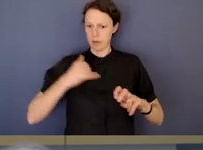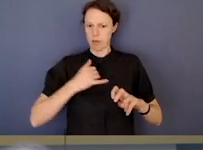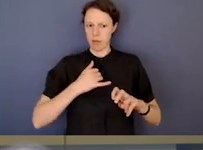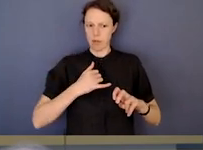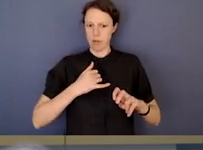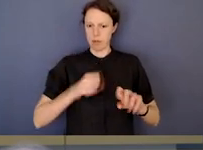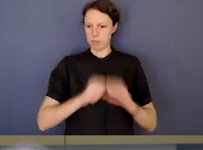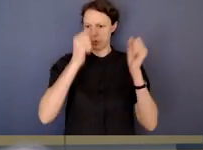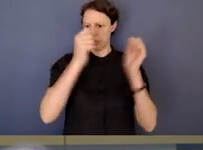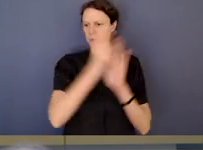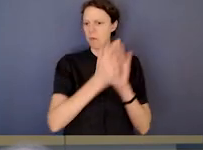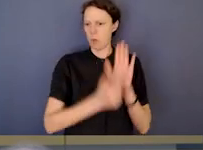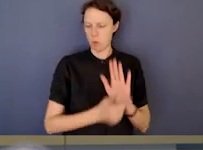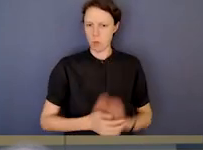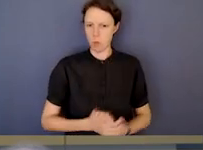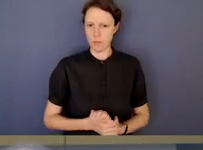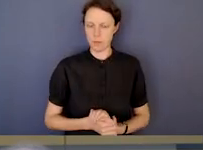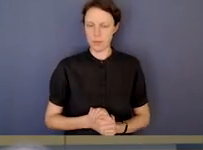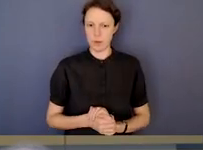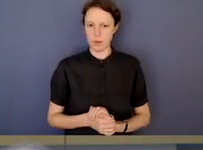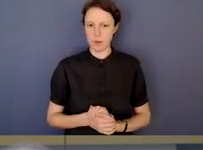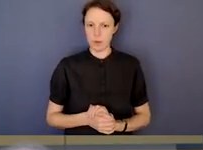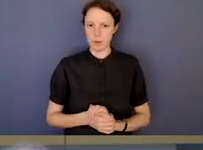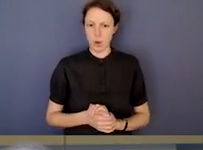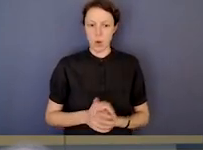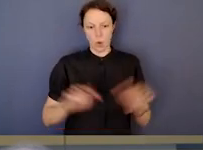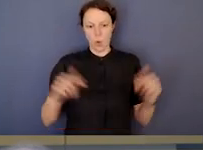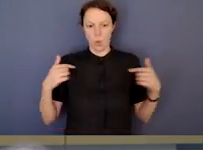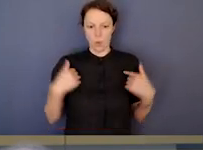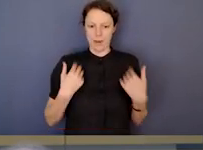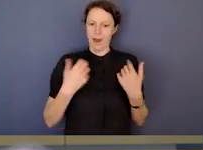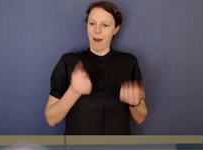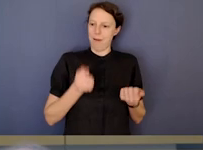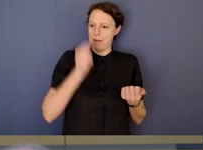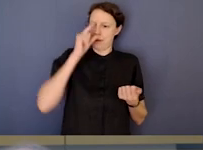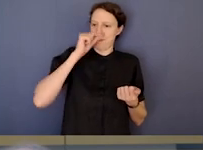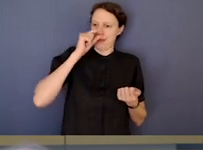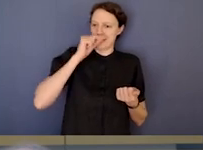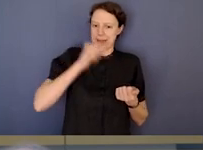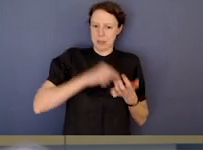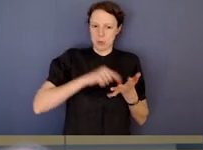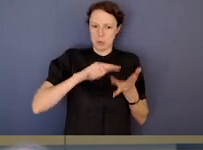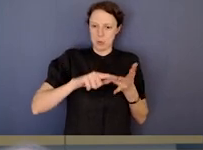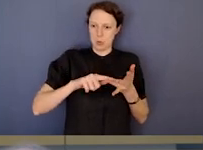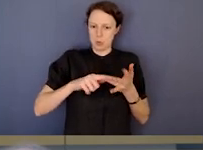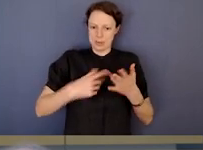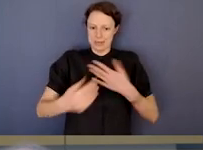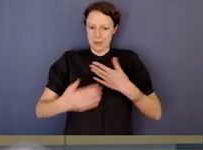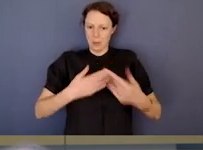And so we've developed expertise and capabilities in dealing with those sorts of criminal investigations.